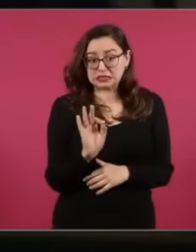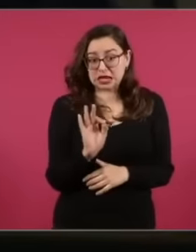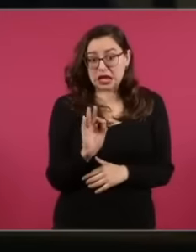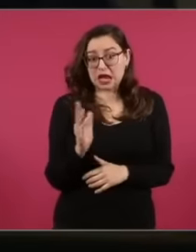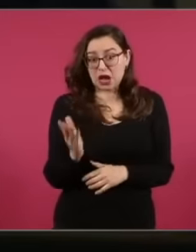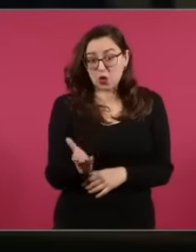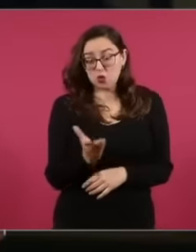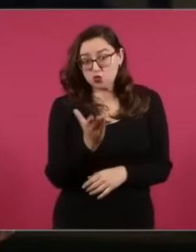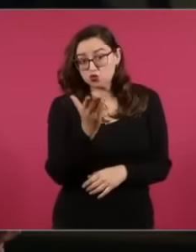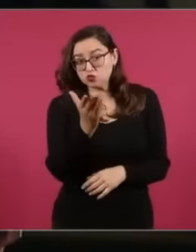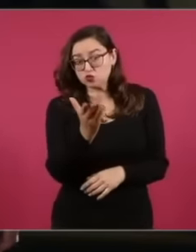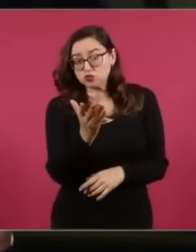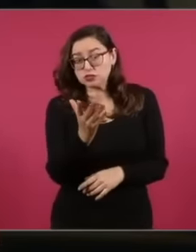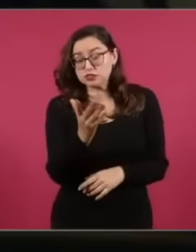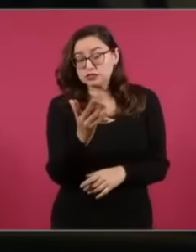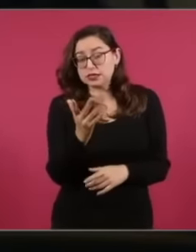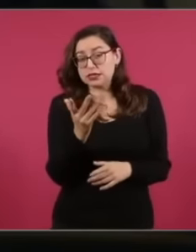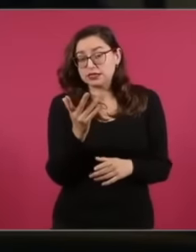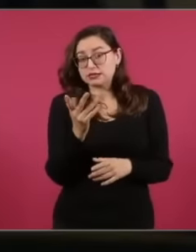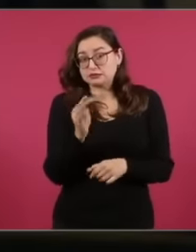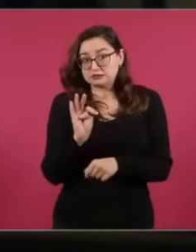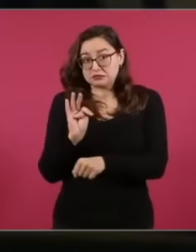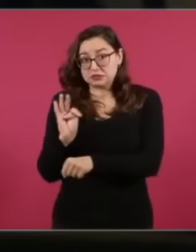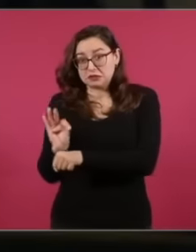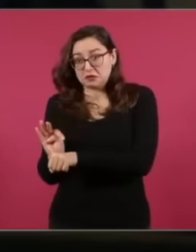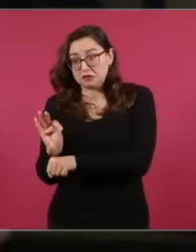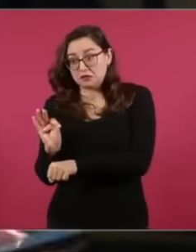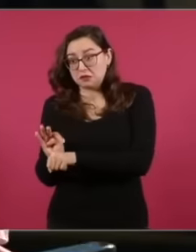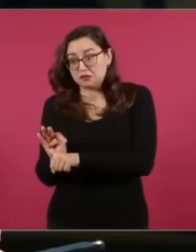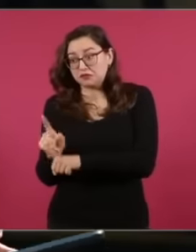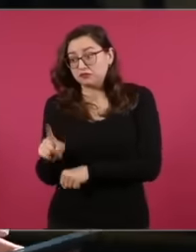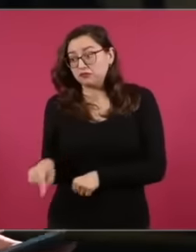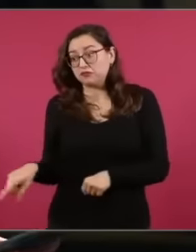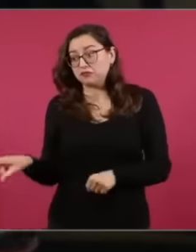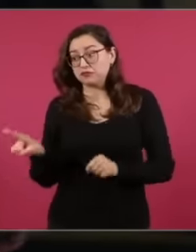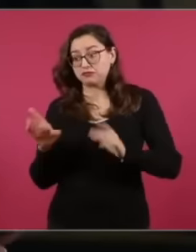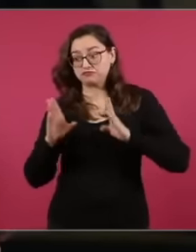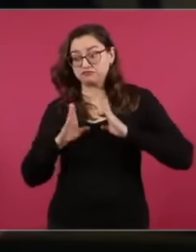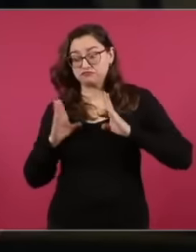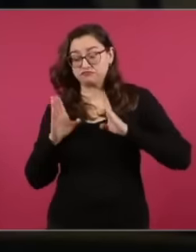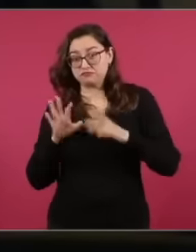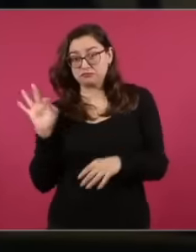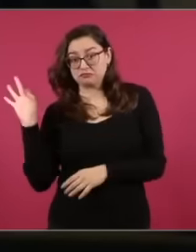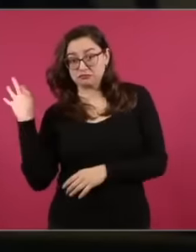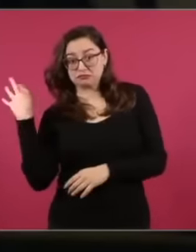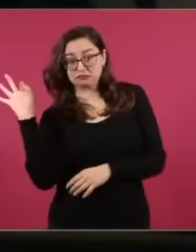about what This is what they consider that international organizations are doing